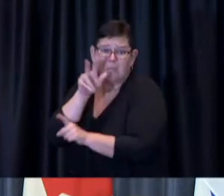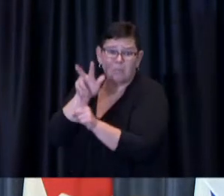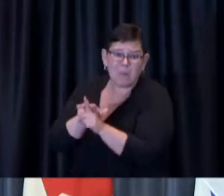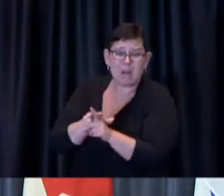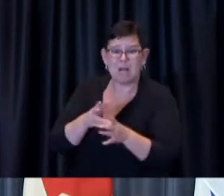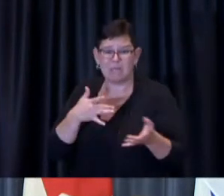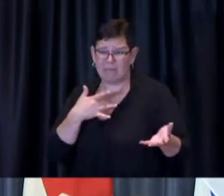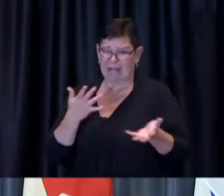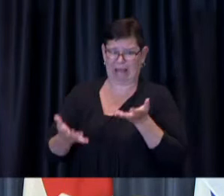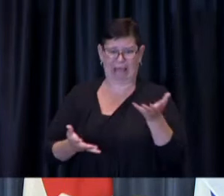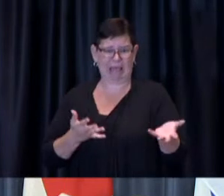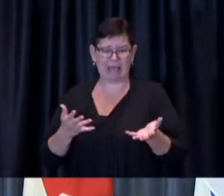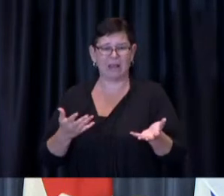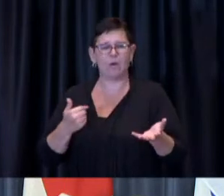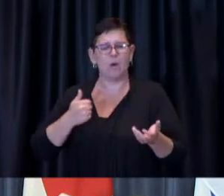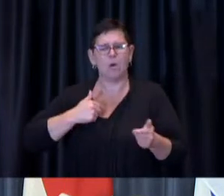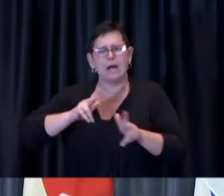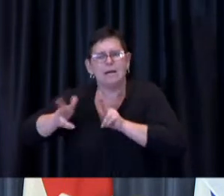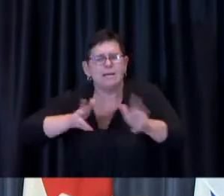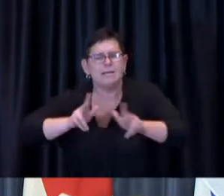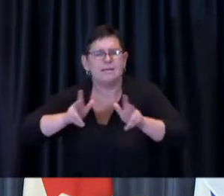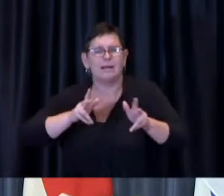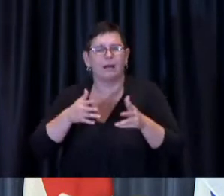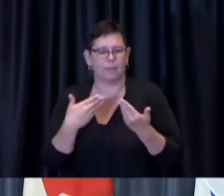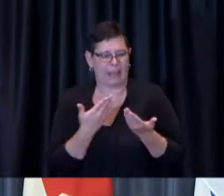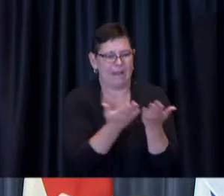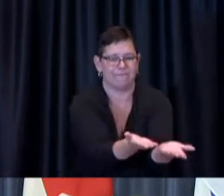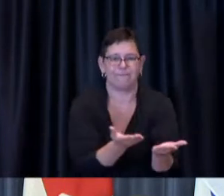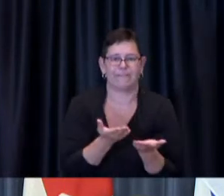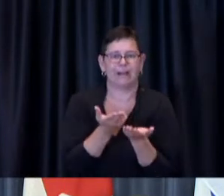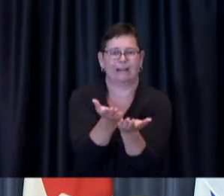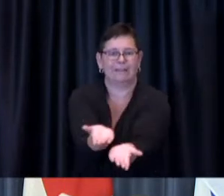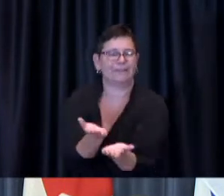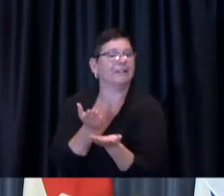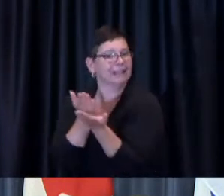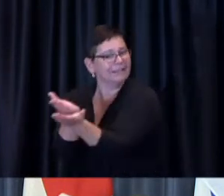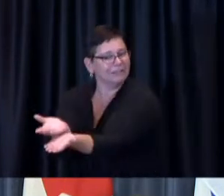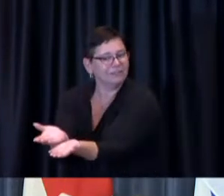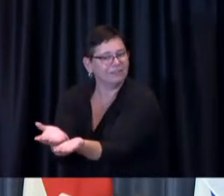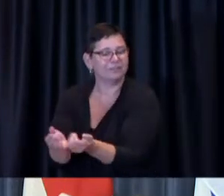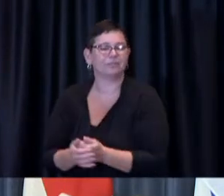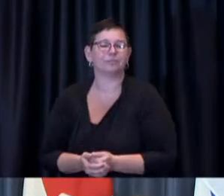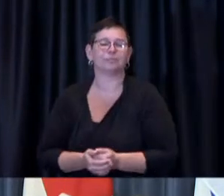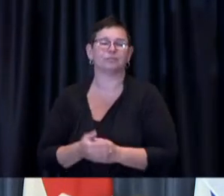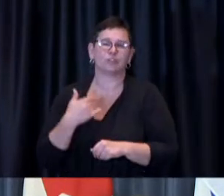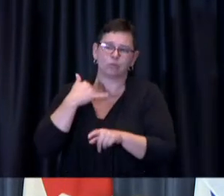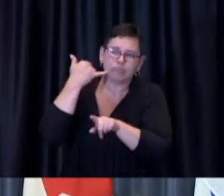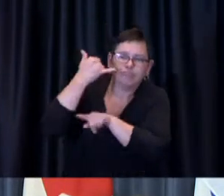that we can first to have these thousands of phone calls made for example by trusted local doctors